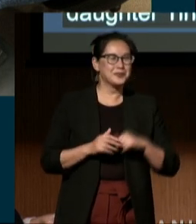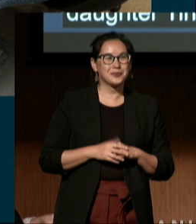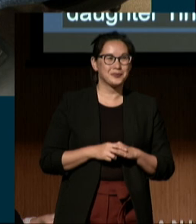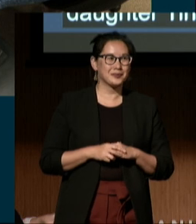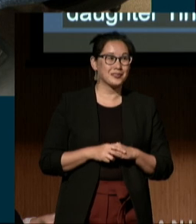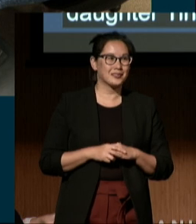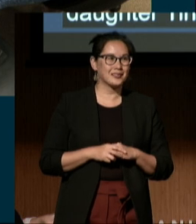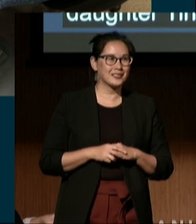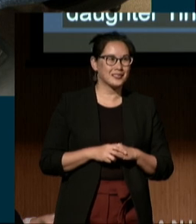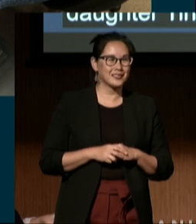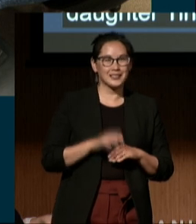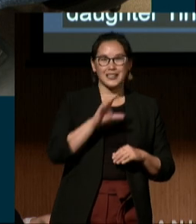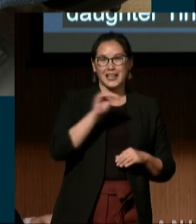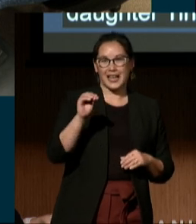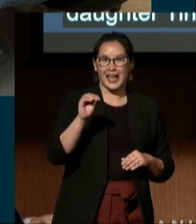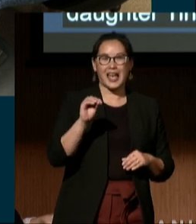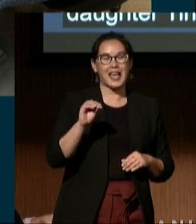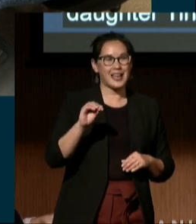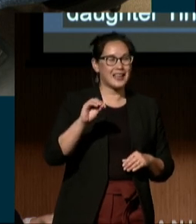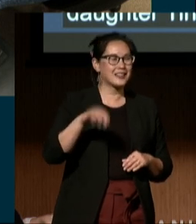And Cheryl Theis and her son, Liam.